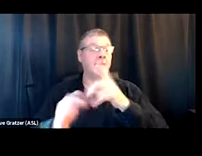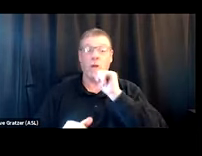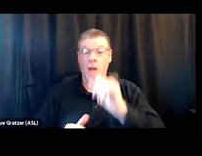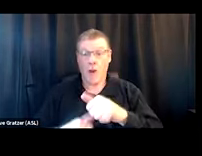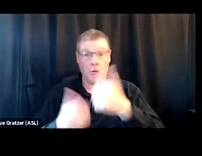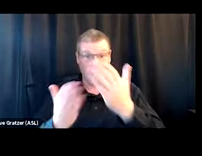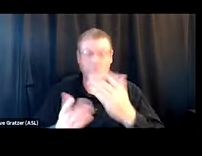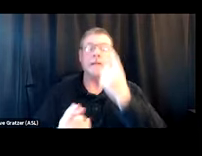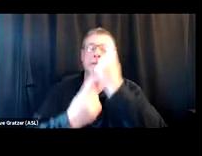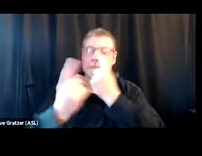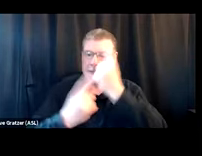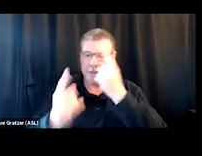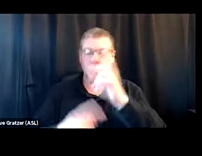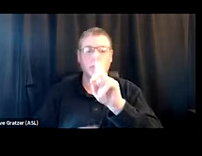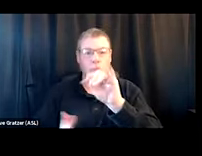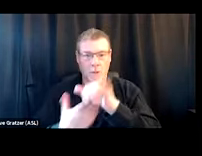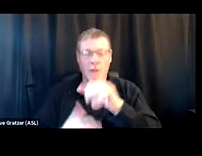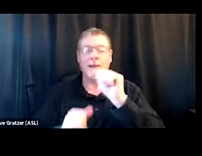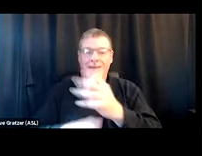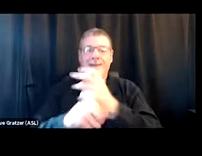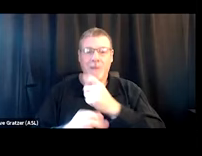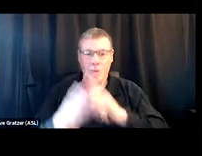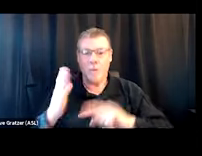consider offering it so that they can get what they need.